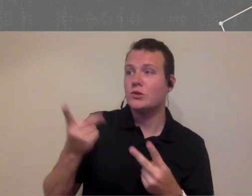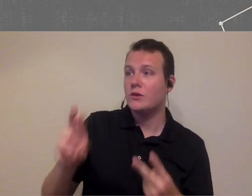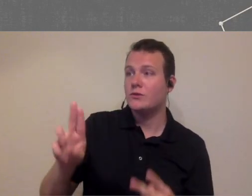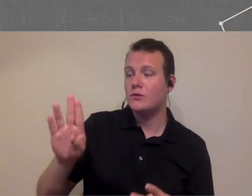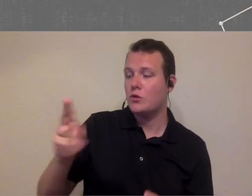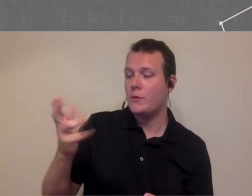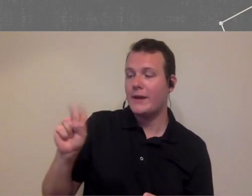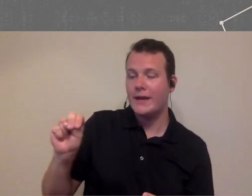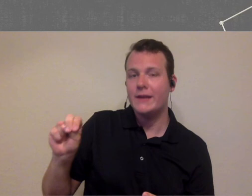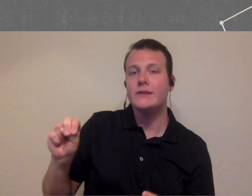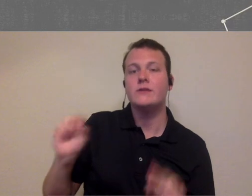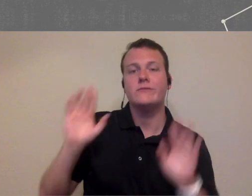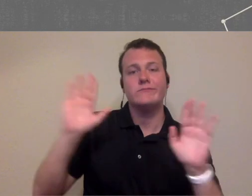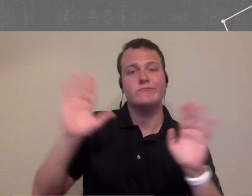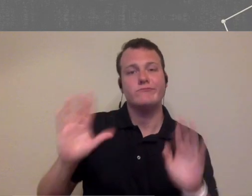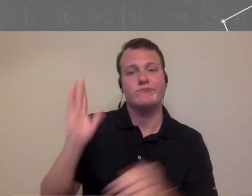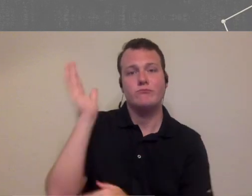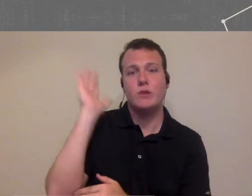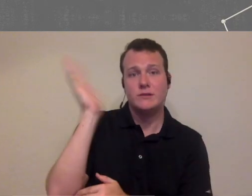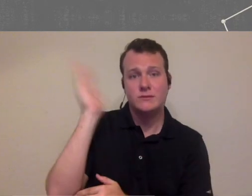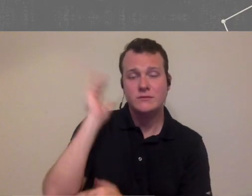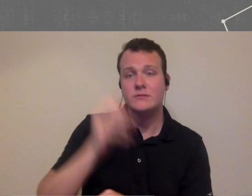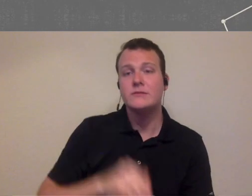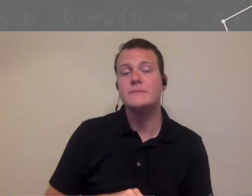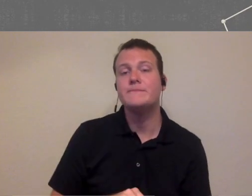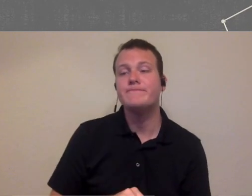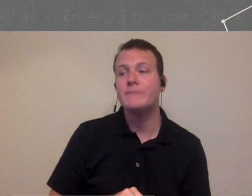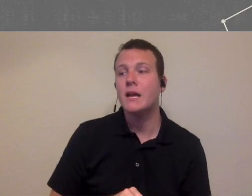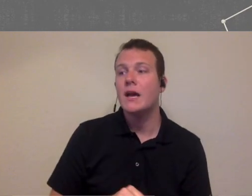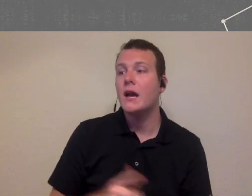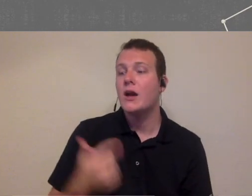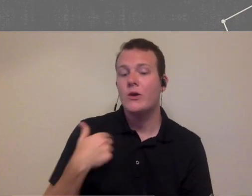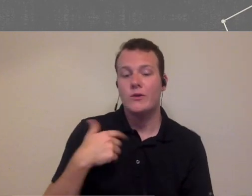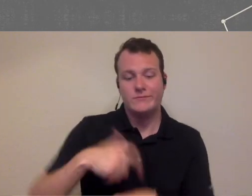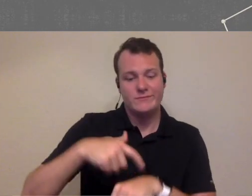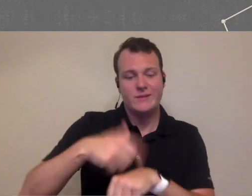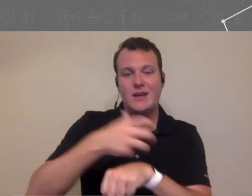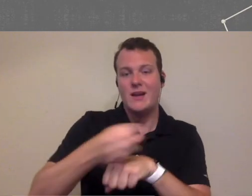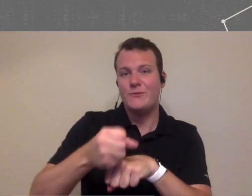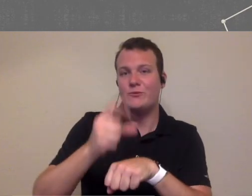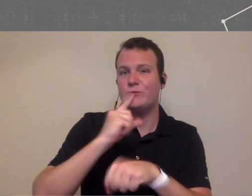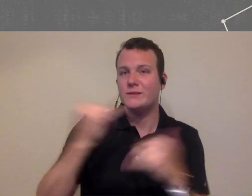Erwin for for again those great presentations and we are out of time